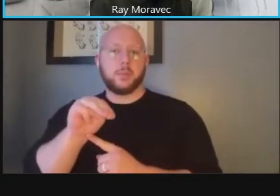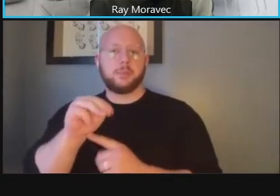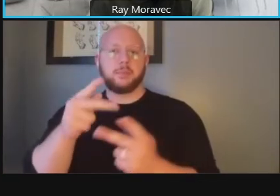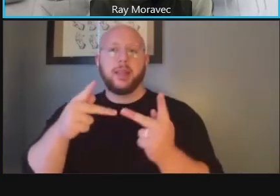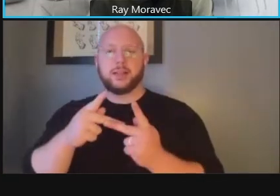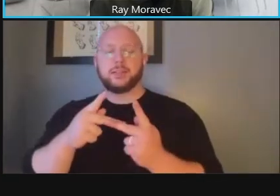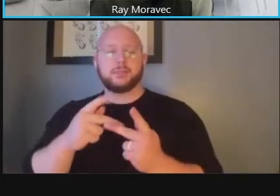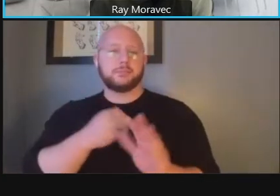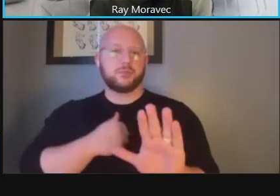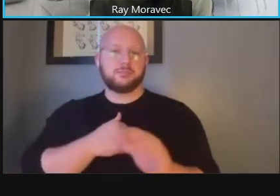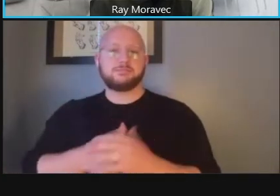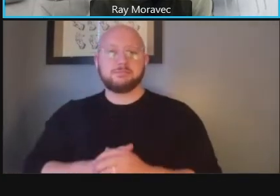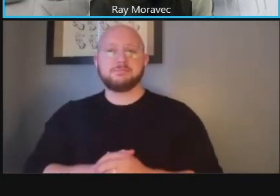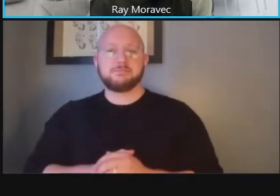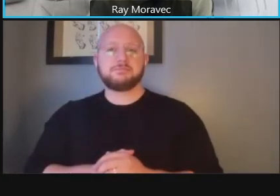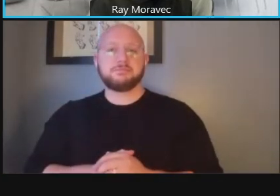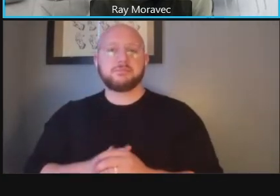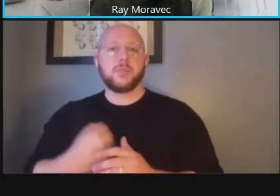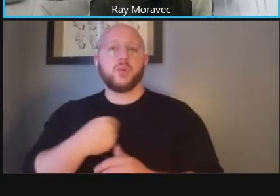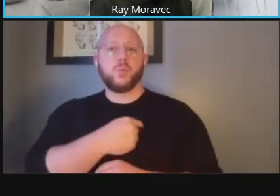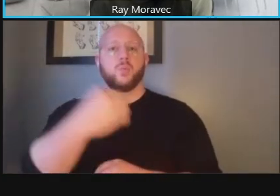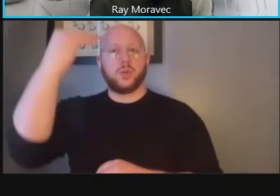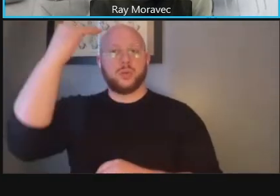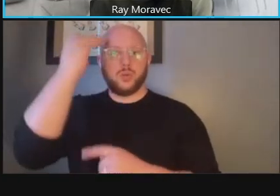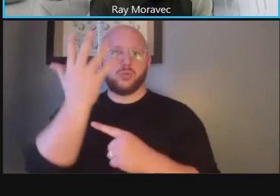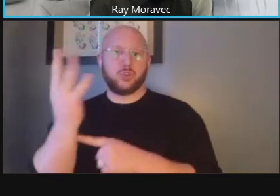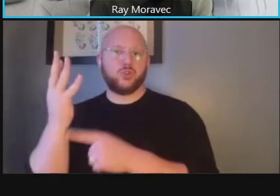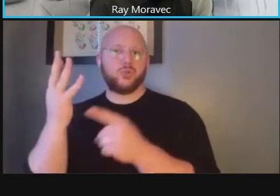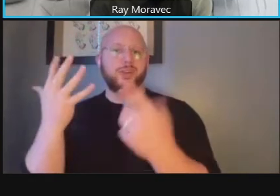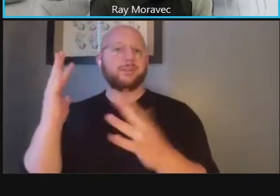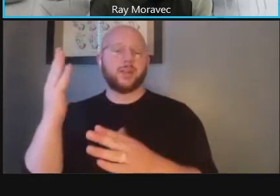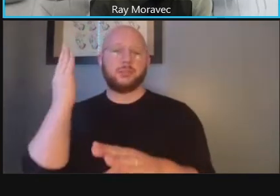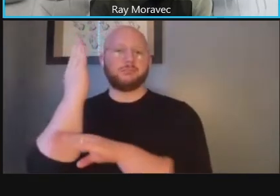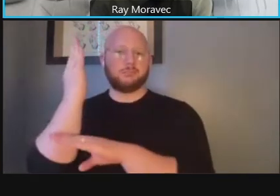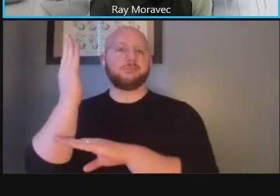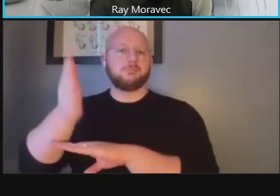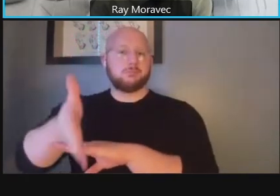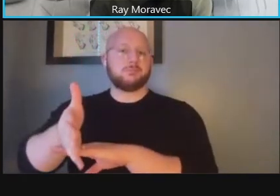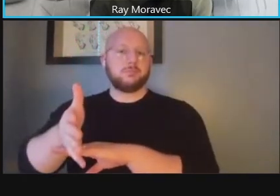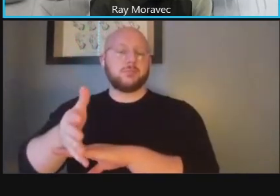sort of gives you we know the tree there windham has come down and what opportunities there might